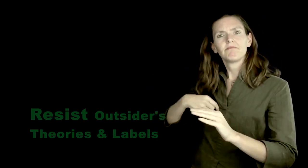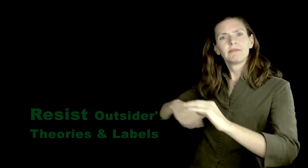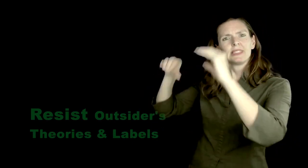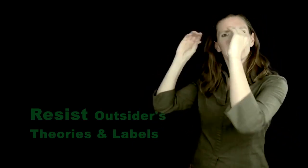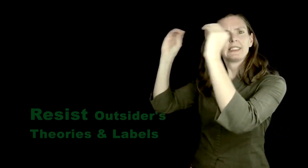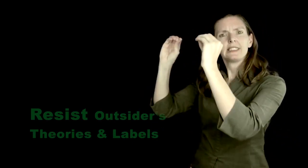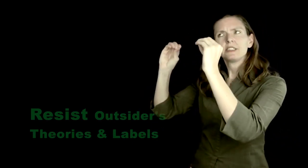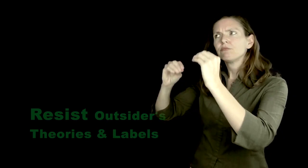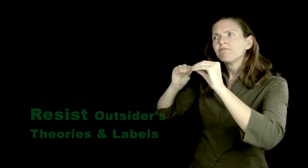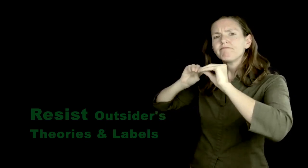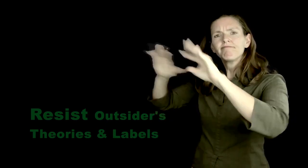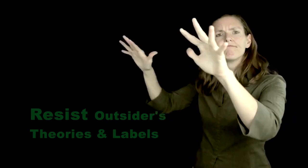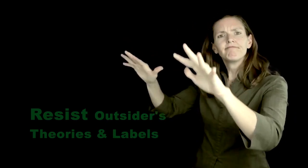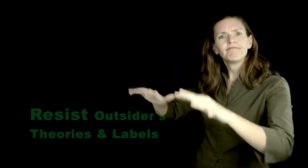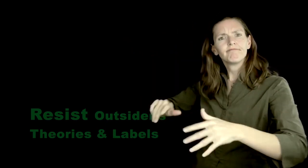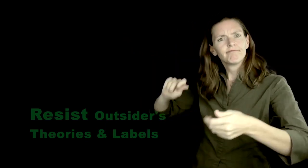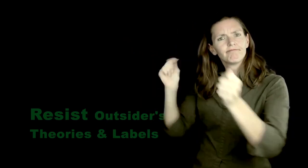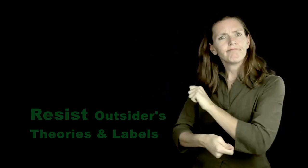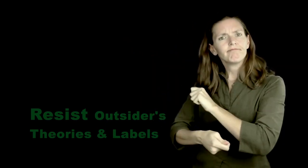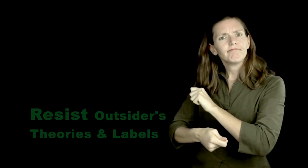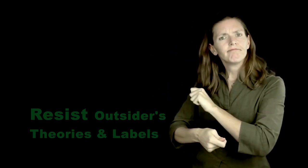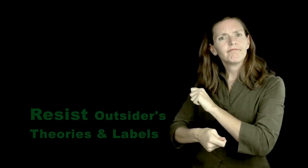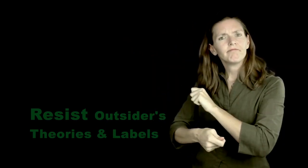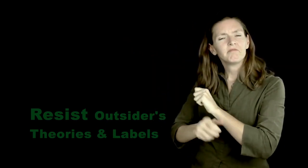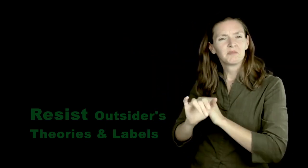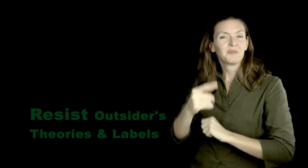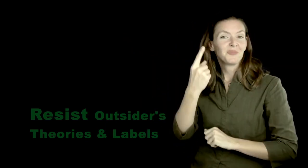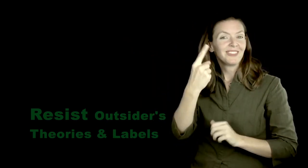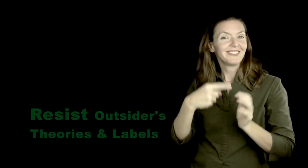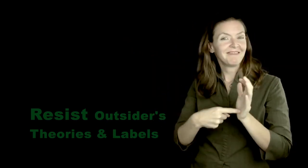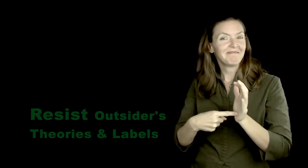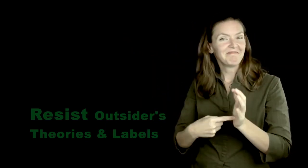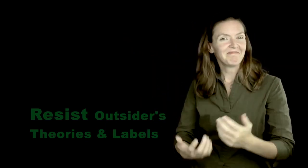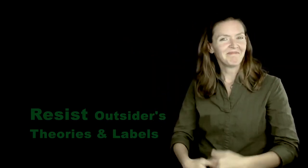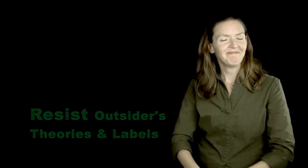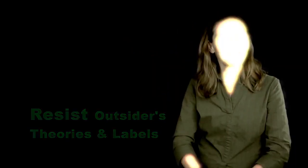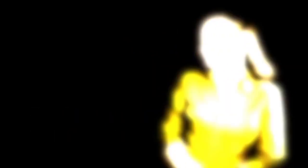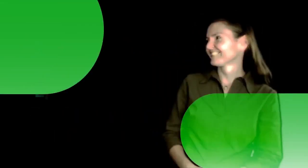I am educating them about how I want to be described. This resistance will multiply and help contribute to positive change. That's one example of resisting outsider's theories and labels.